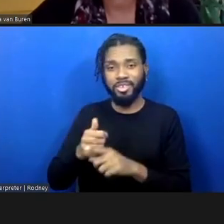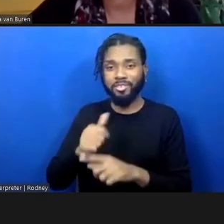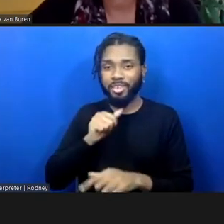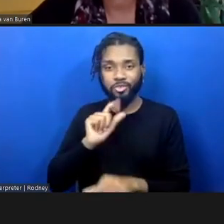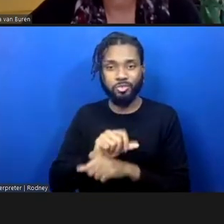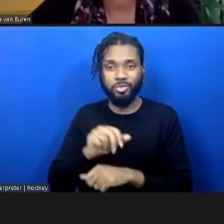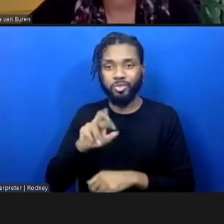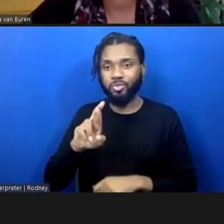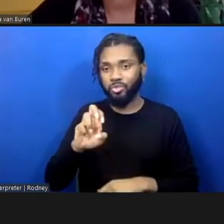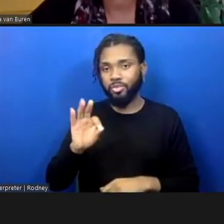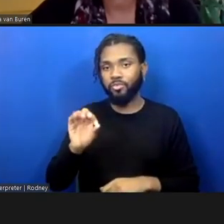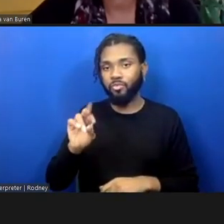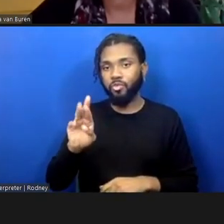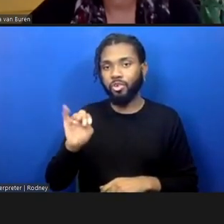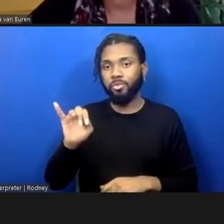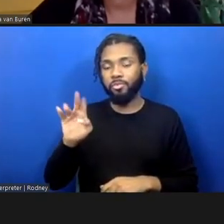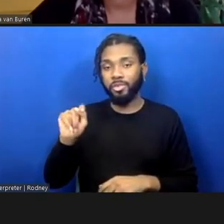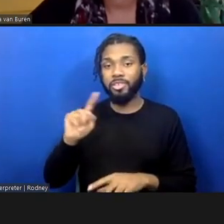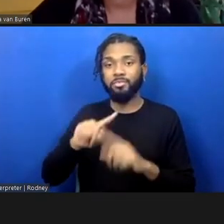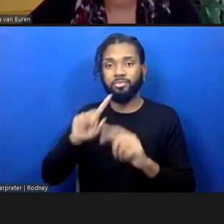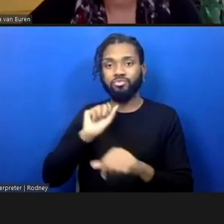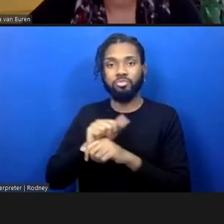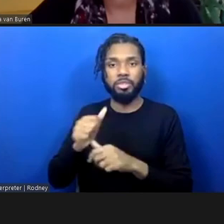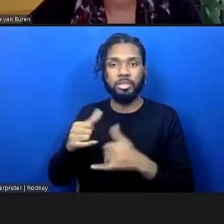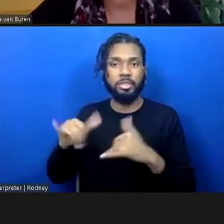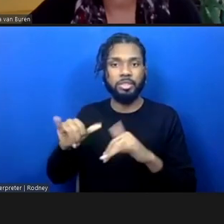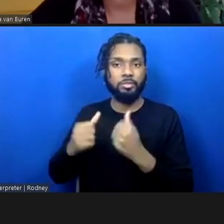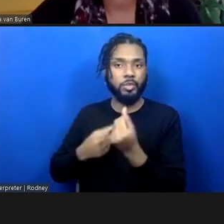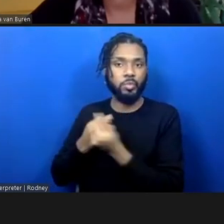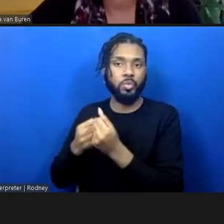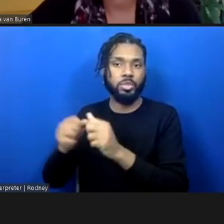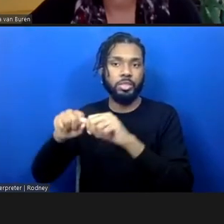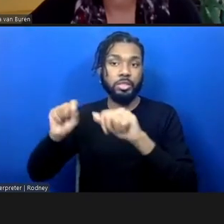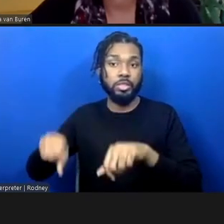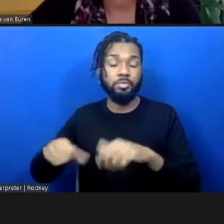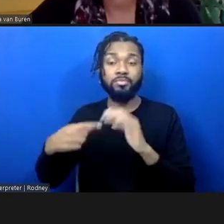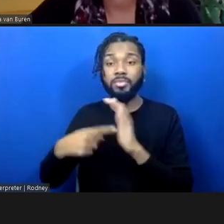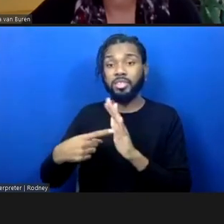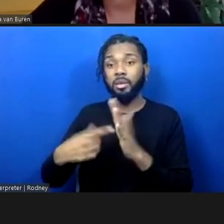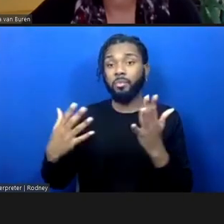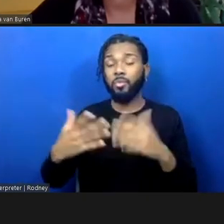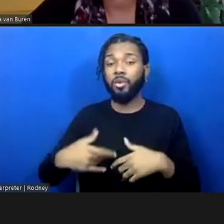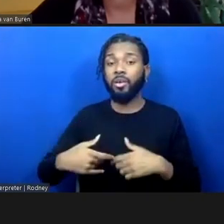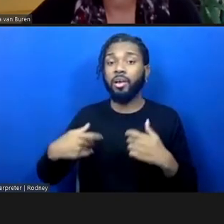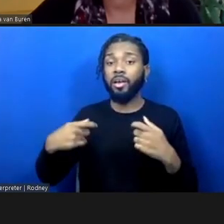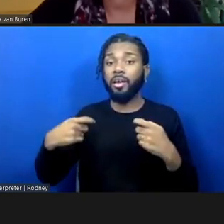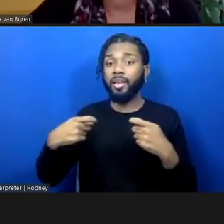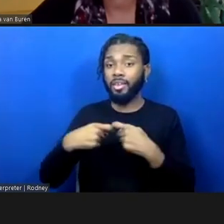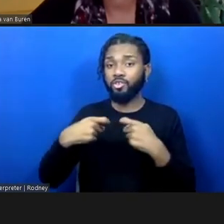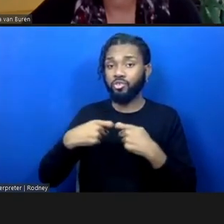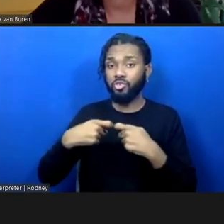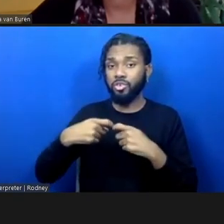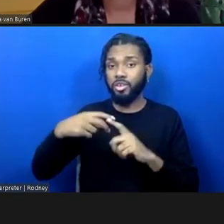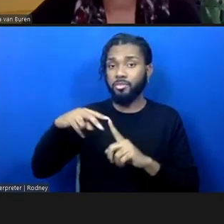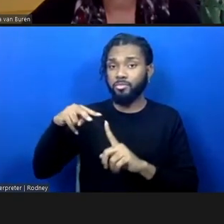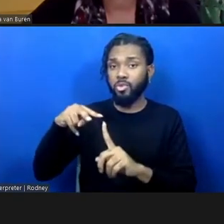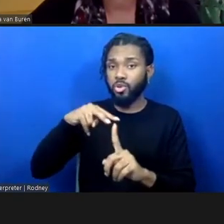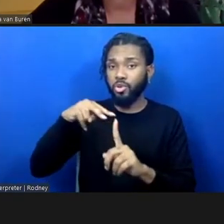the perpetuation of the system? A lot of things like electronic monitoring and things that actually